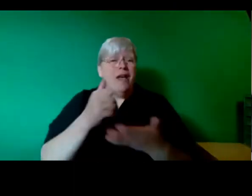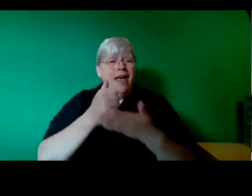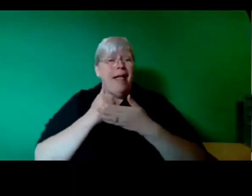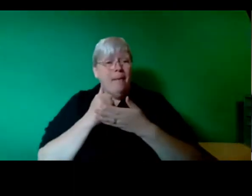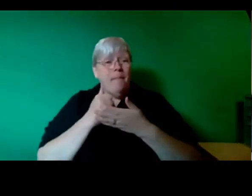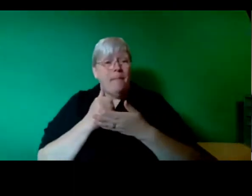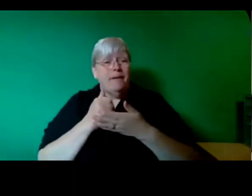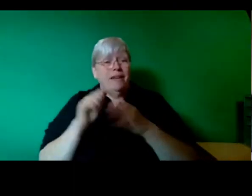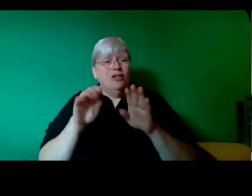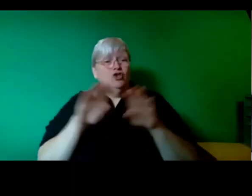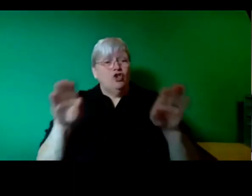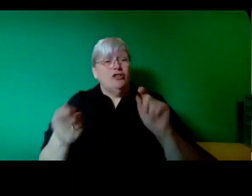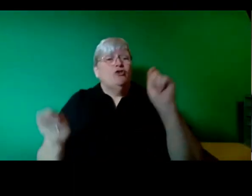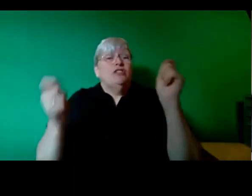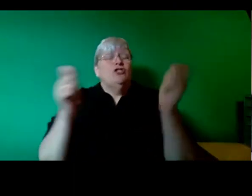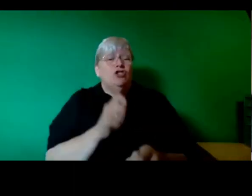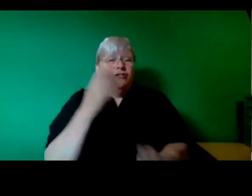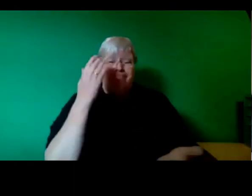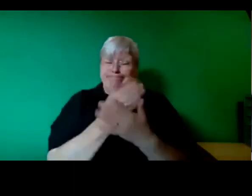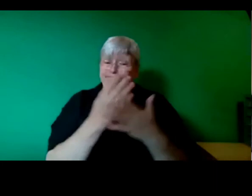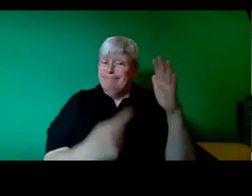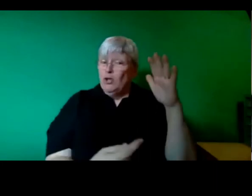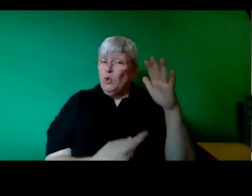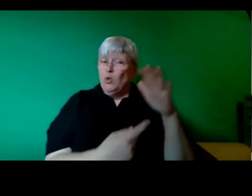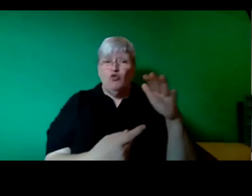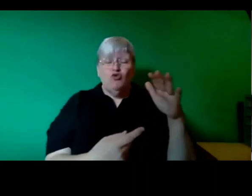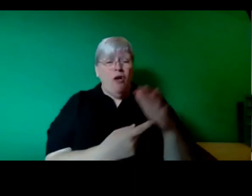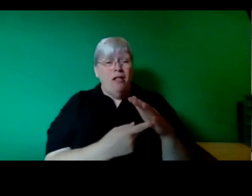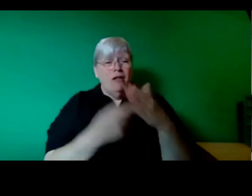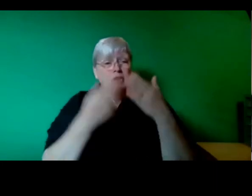absolutely crucial to show the role of public energy companies